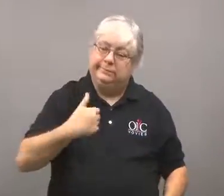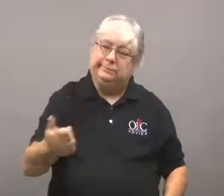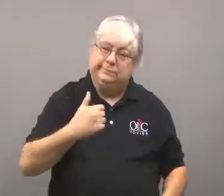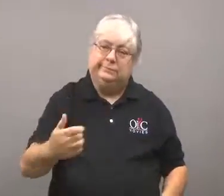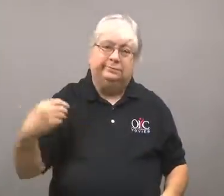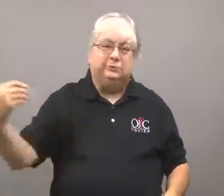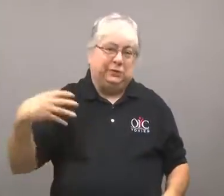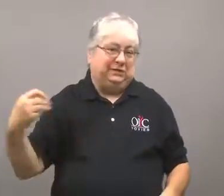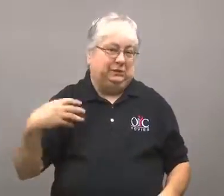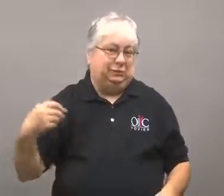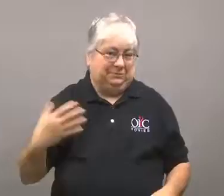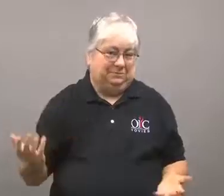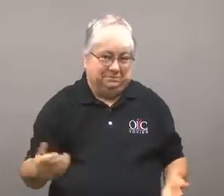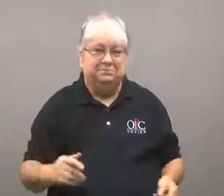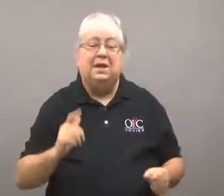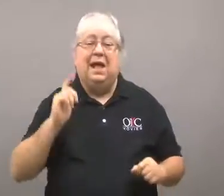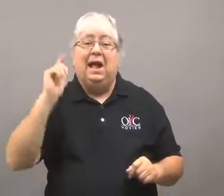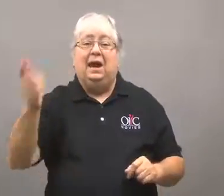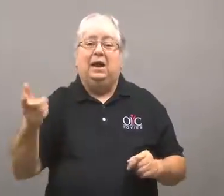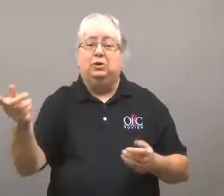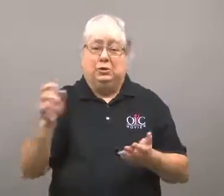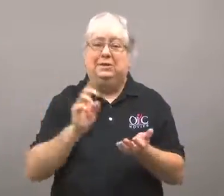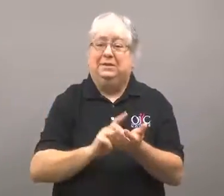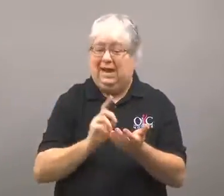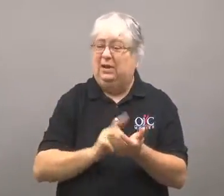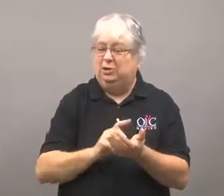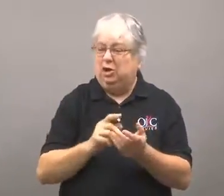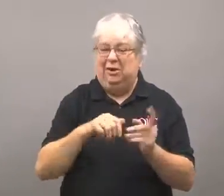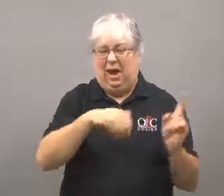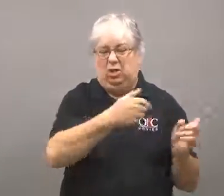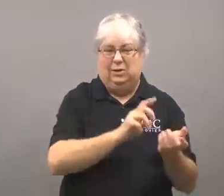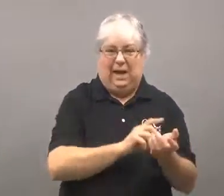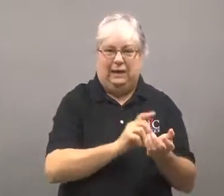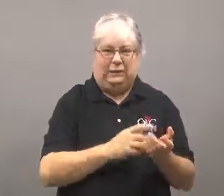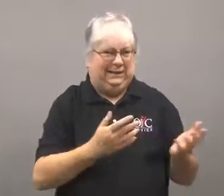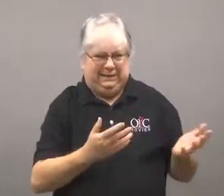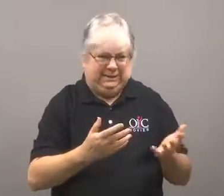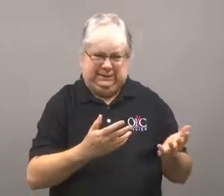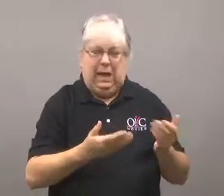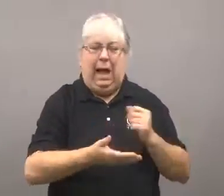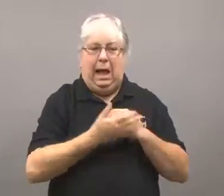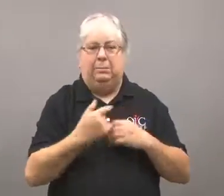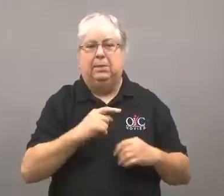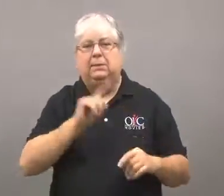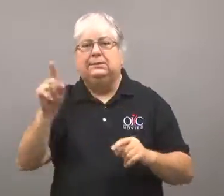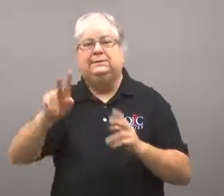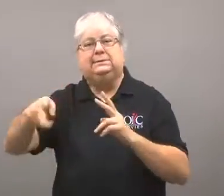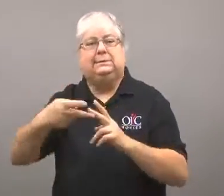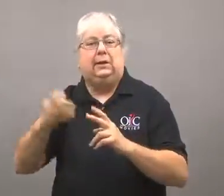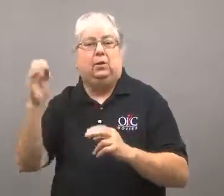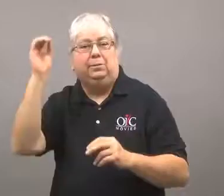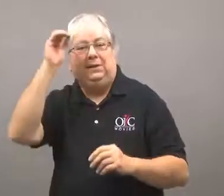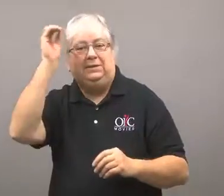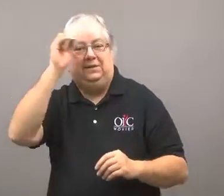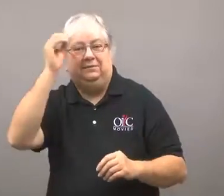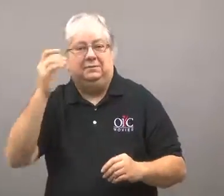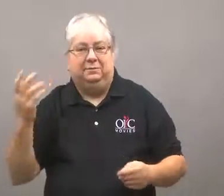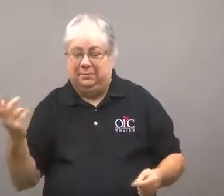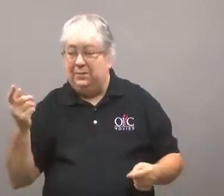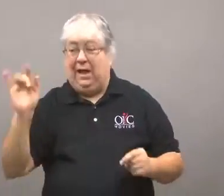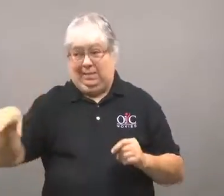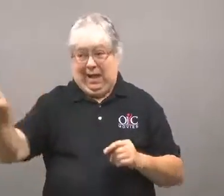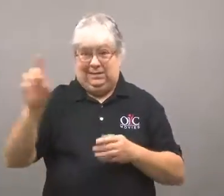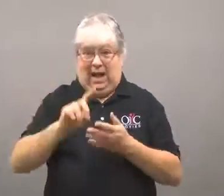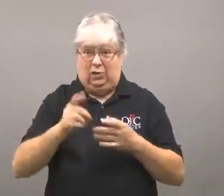I backed down and accepted that. I had the lumpectomy, then everyday for 6 weeks, I went for radiation treatment.